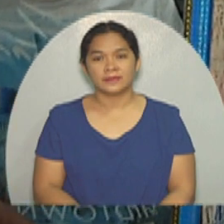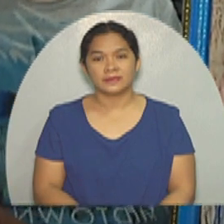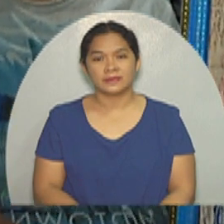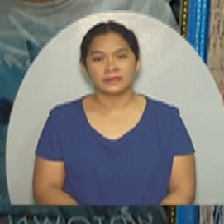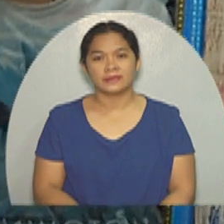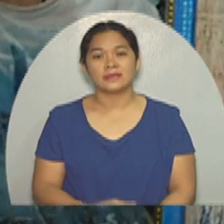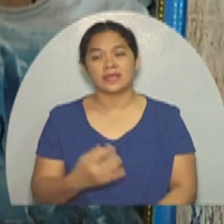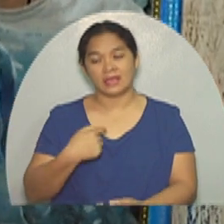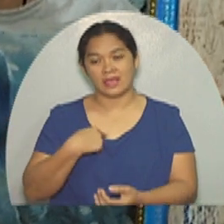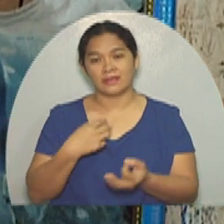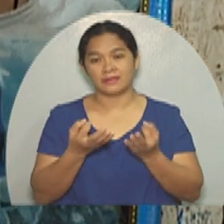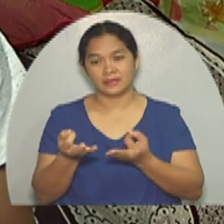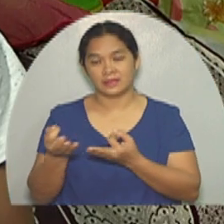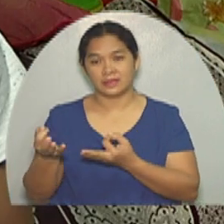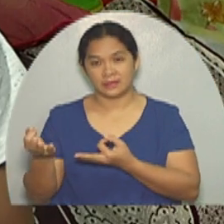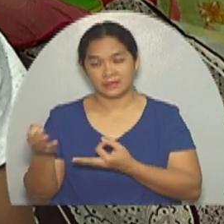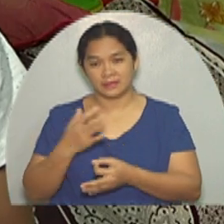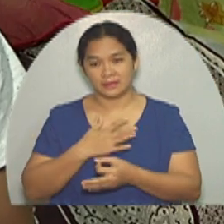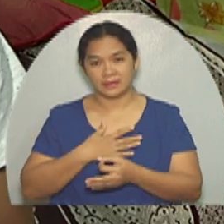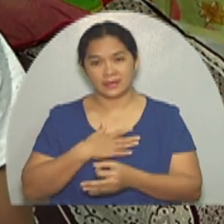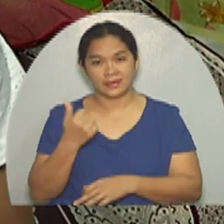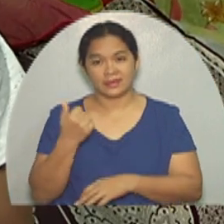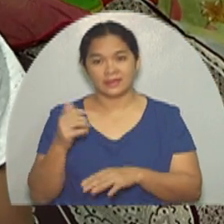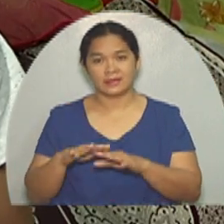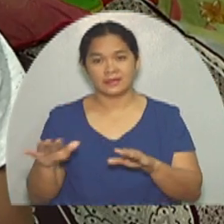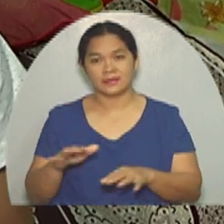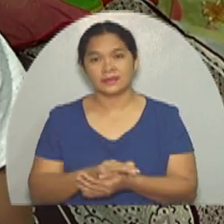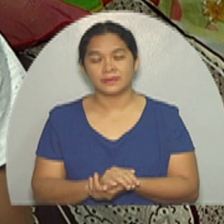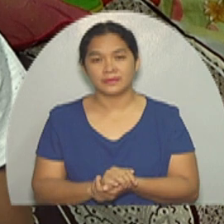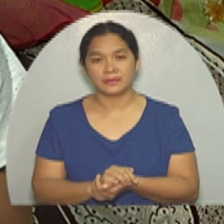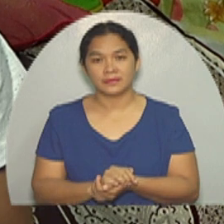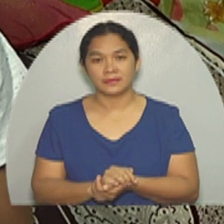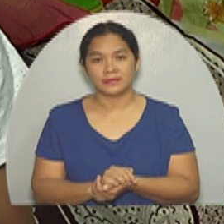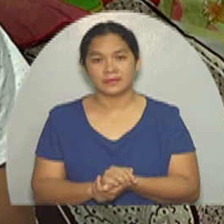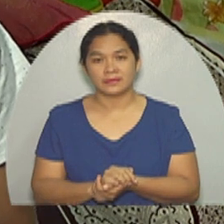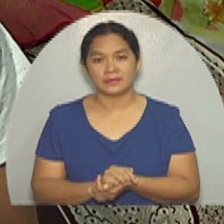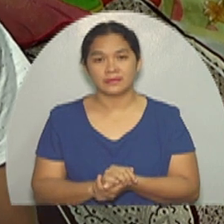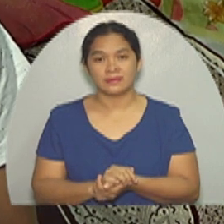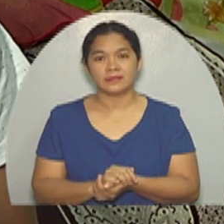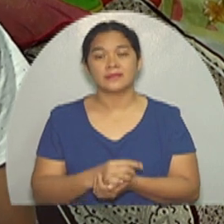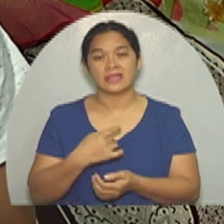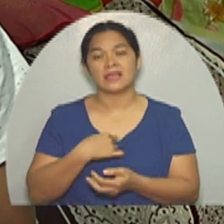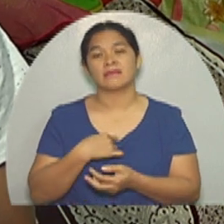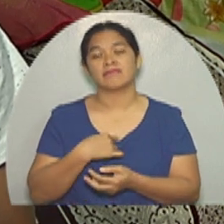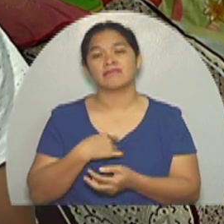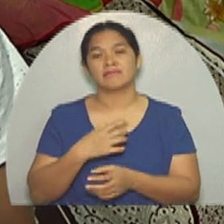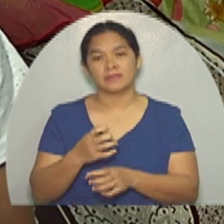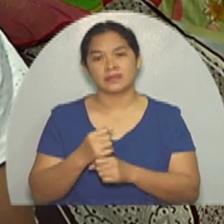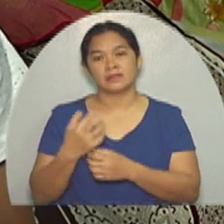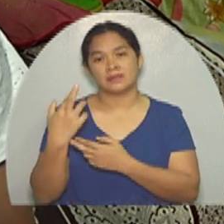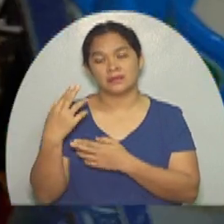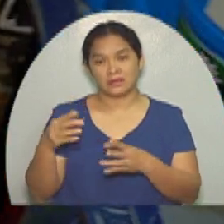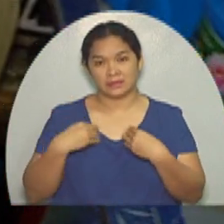I’m standing as a father of the home to my siblings back in the province.